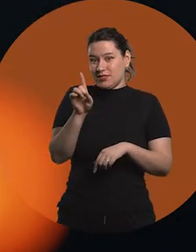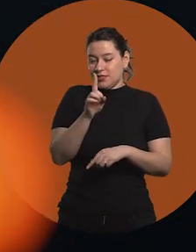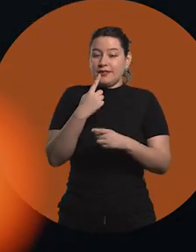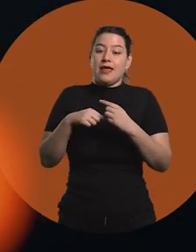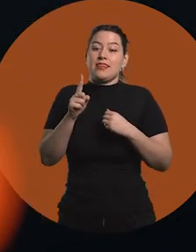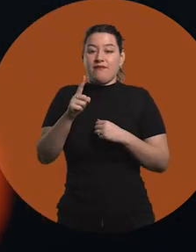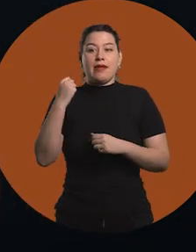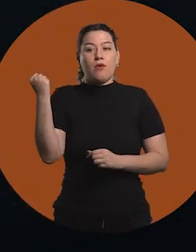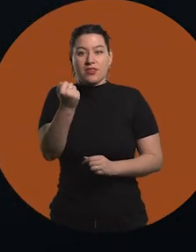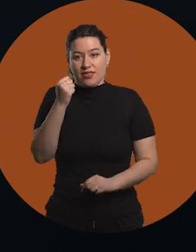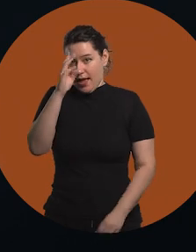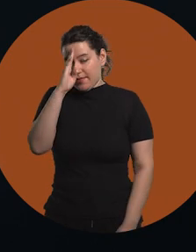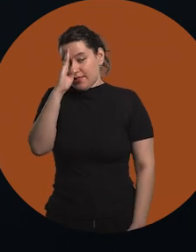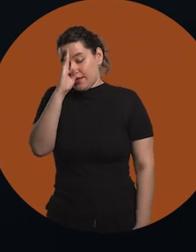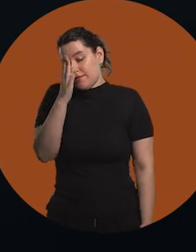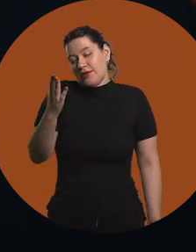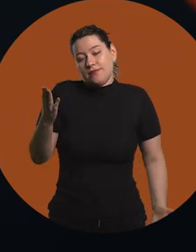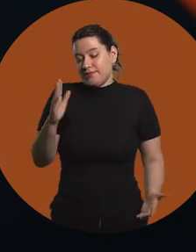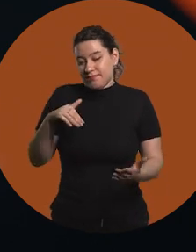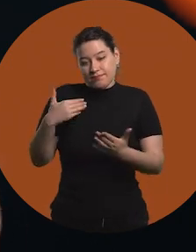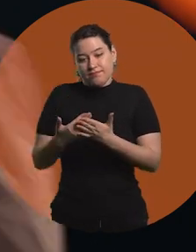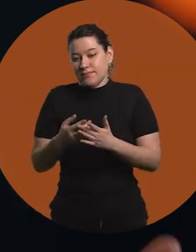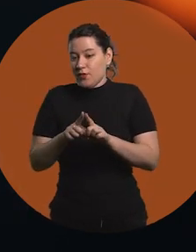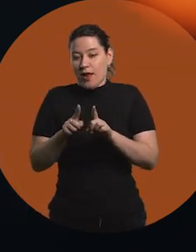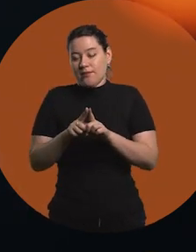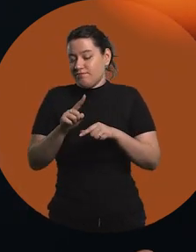So, I think being able to tolerate frustration